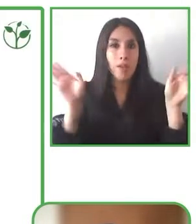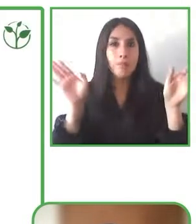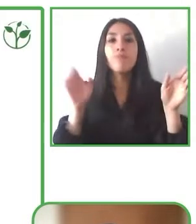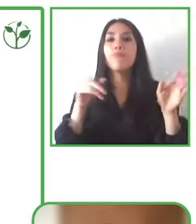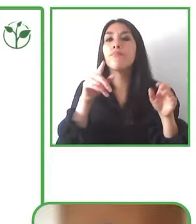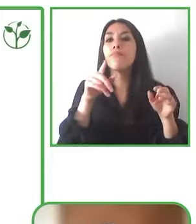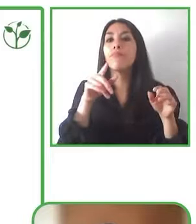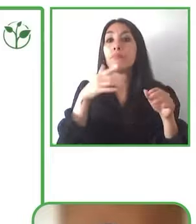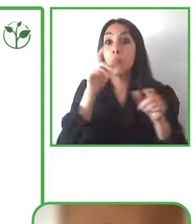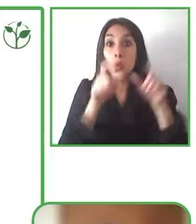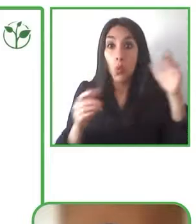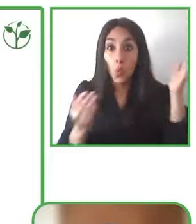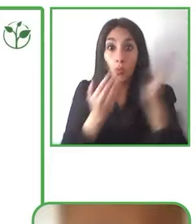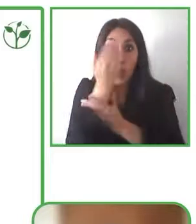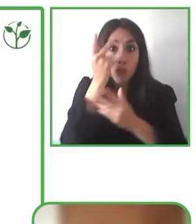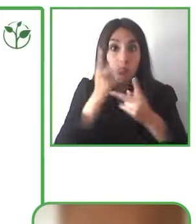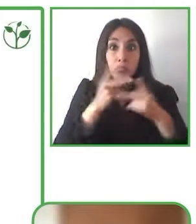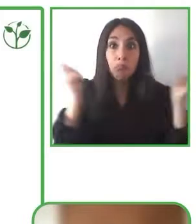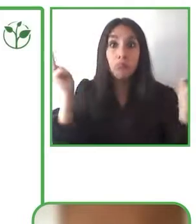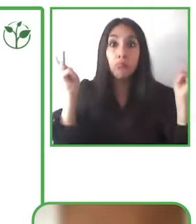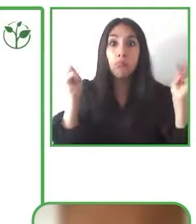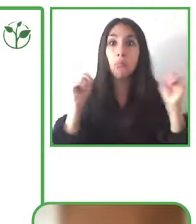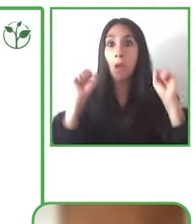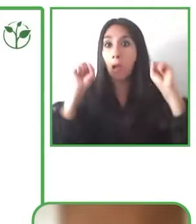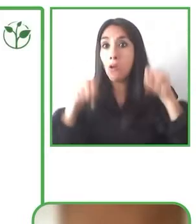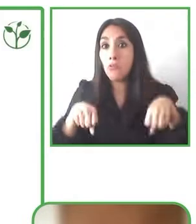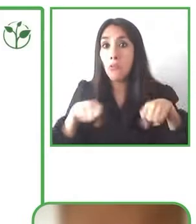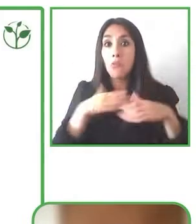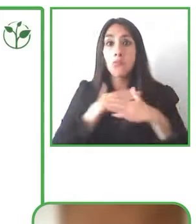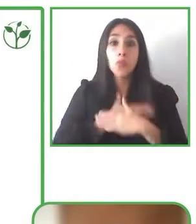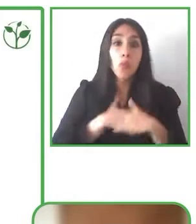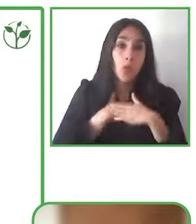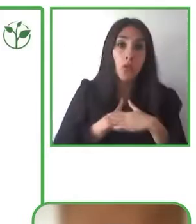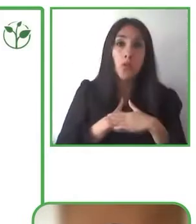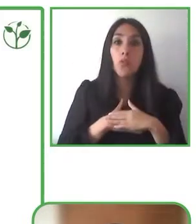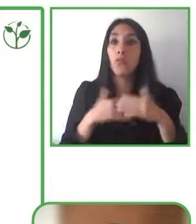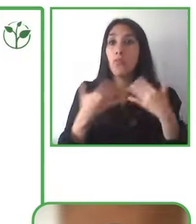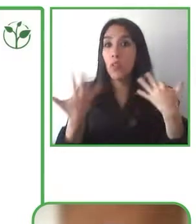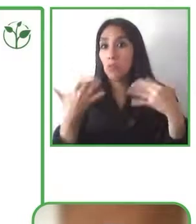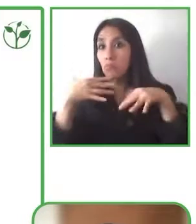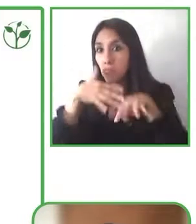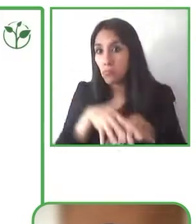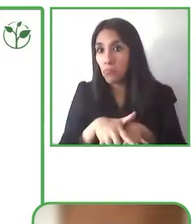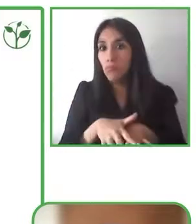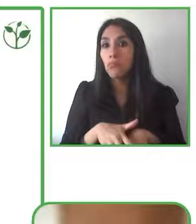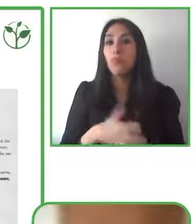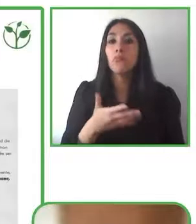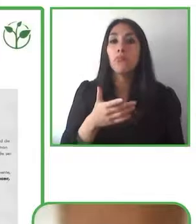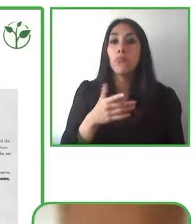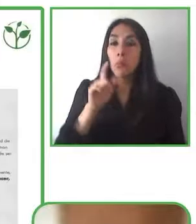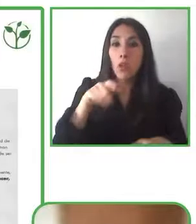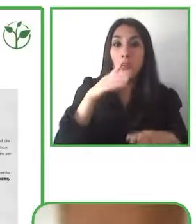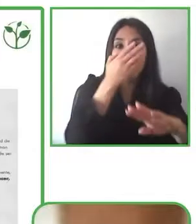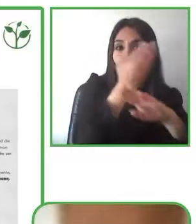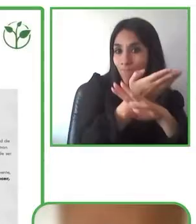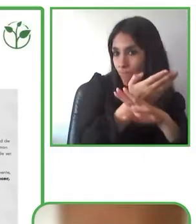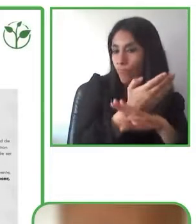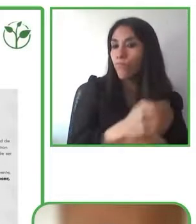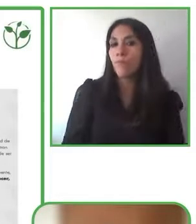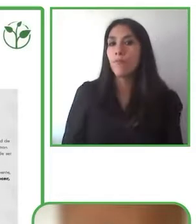may enjoy this in a in a very open way, enjoy these new proposals